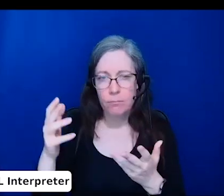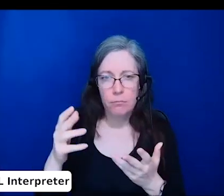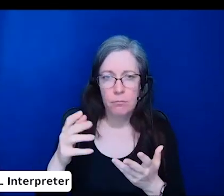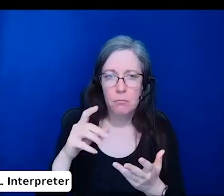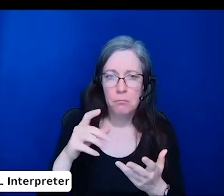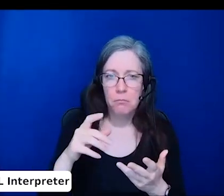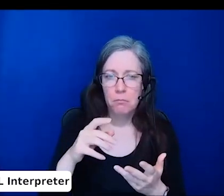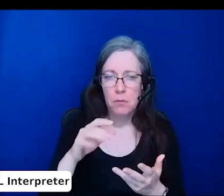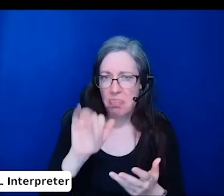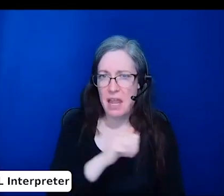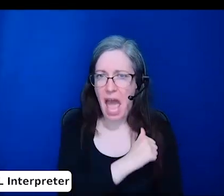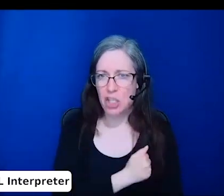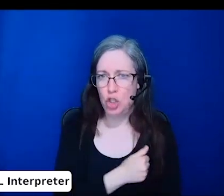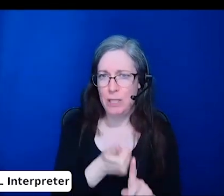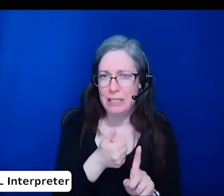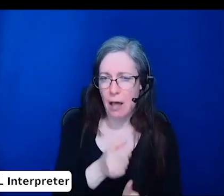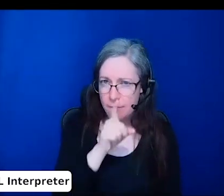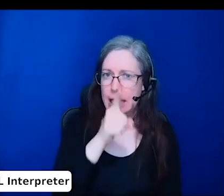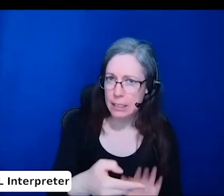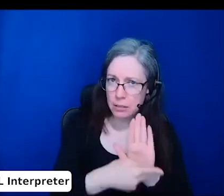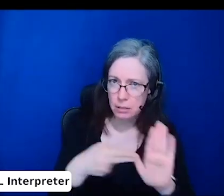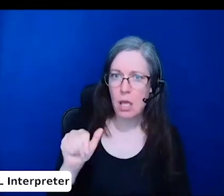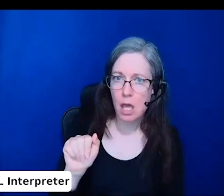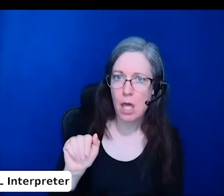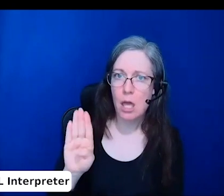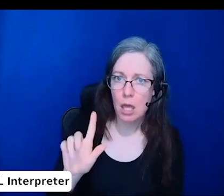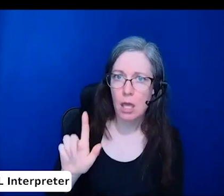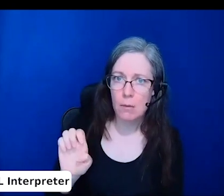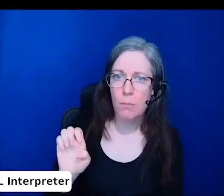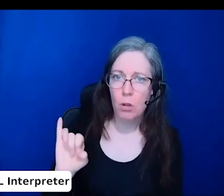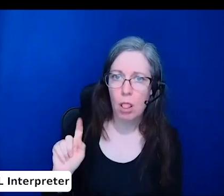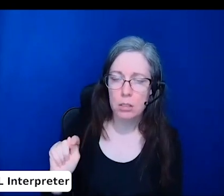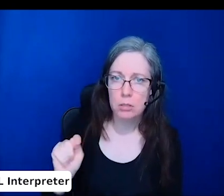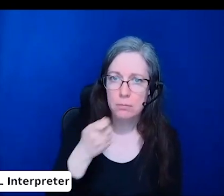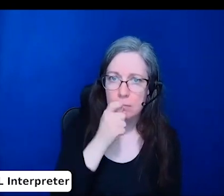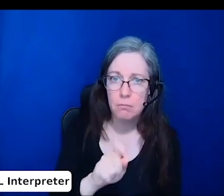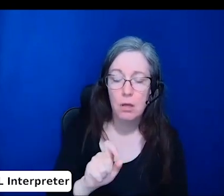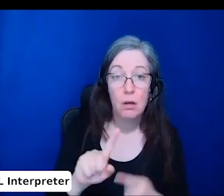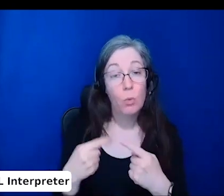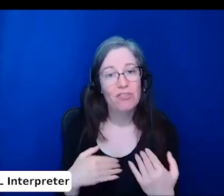Once that happens, I think many of the other changes that are needed will follow naturally from that.